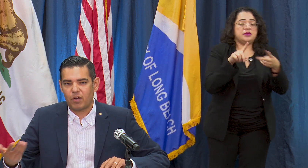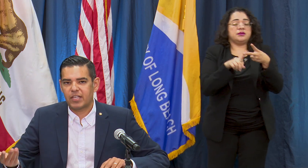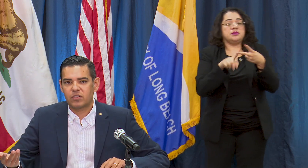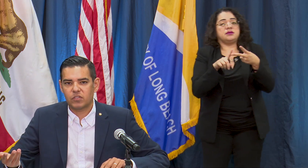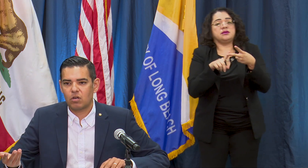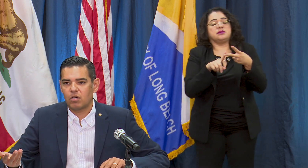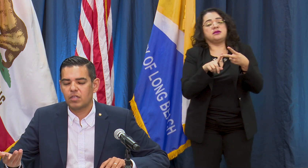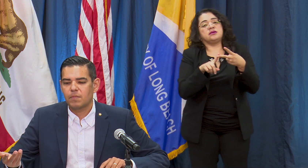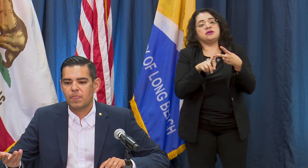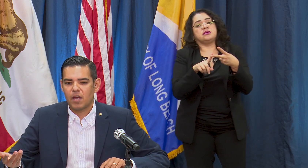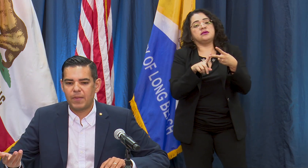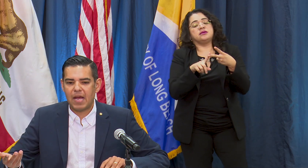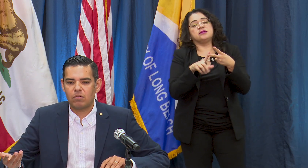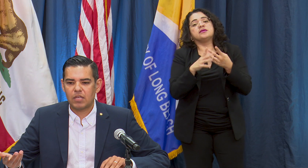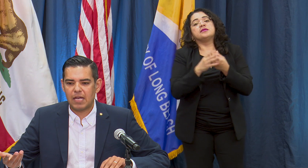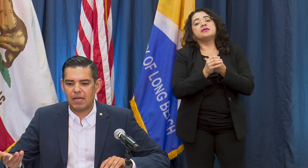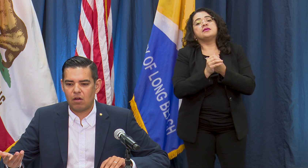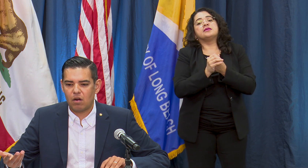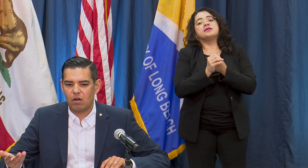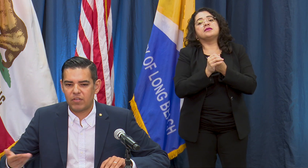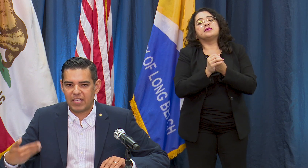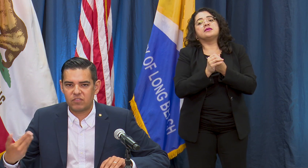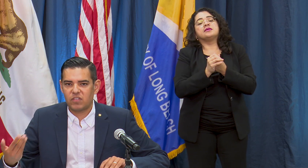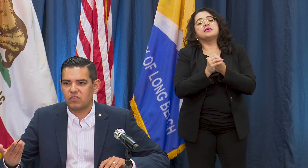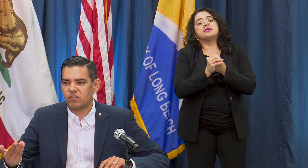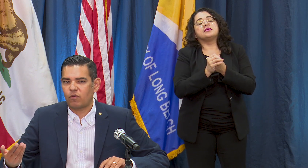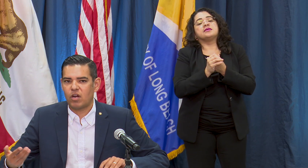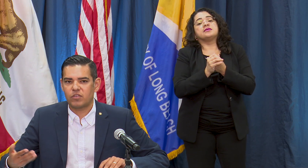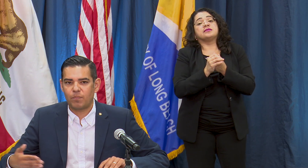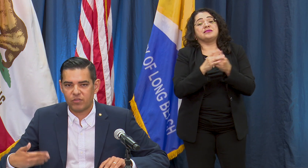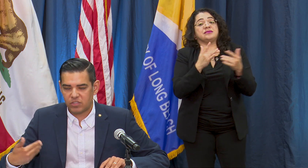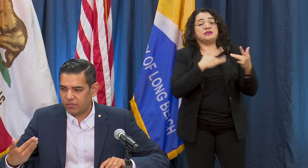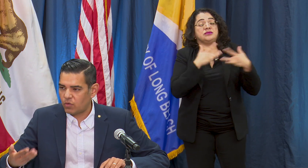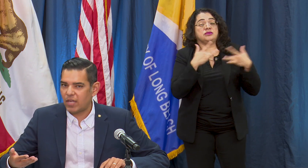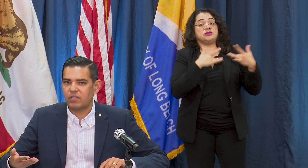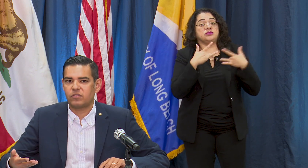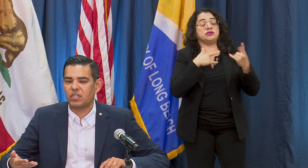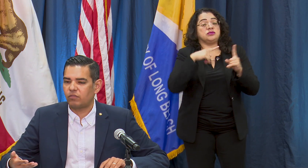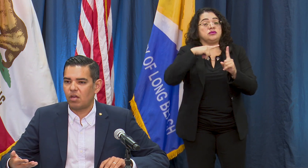concerned about the cases as far as our positivity rate in the City of Long